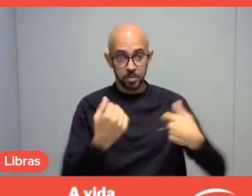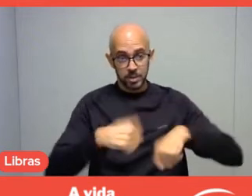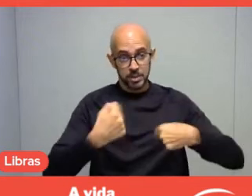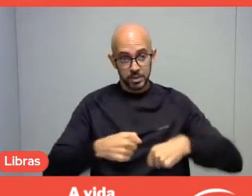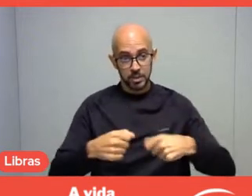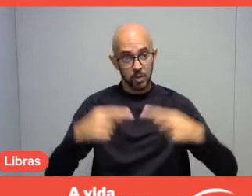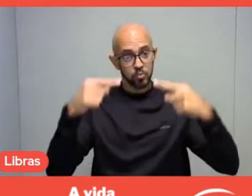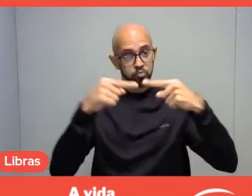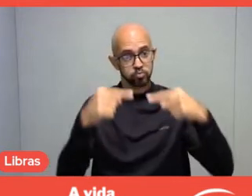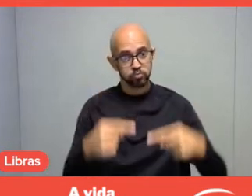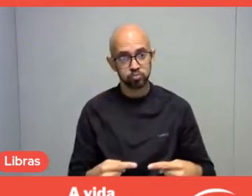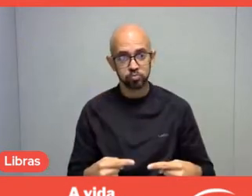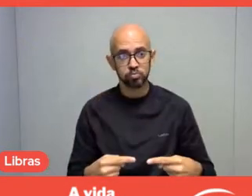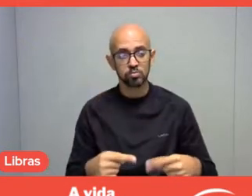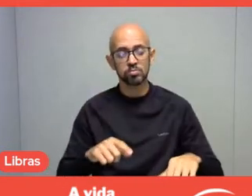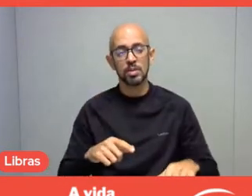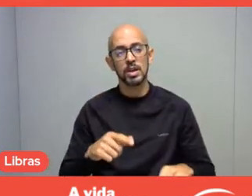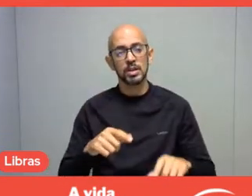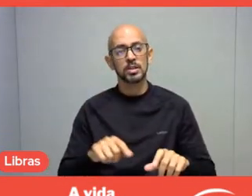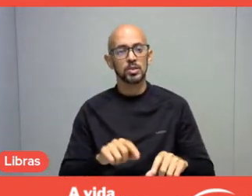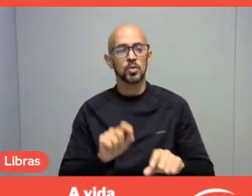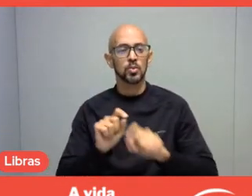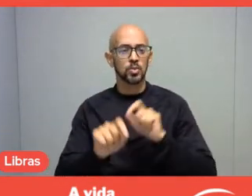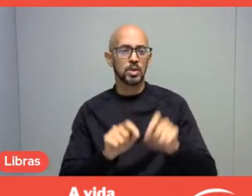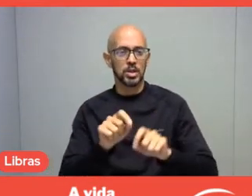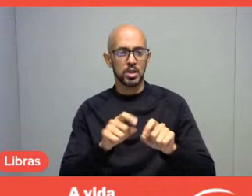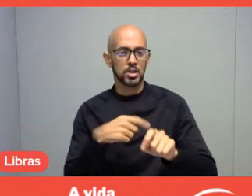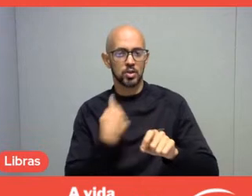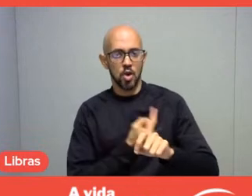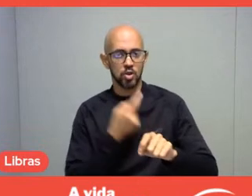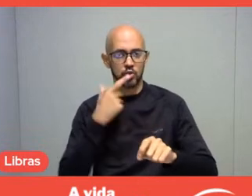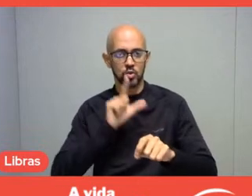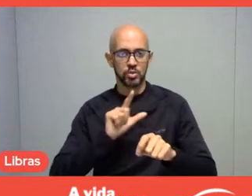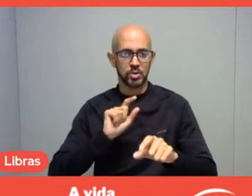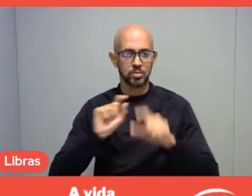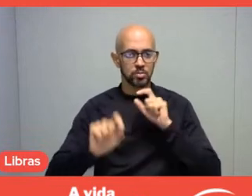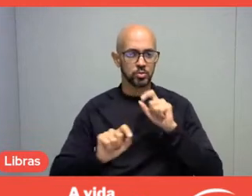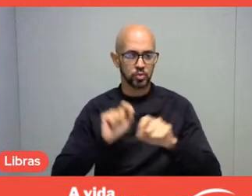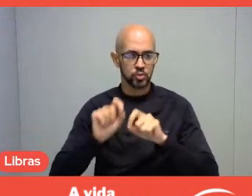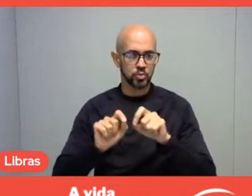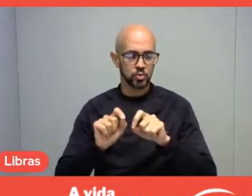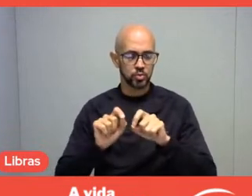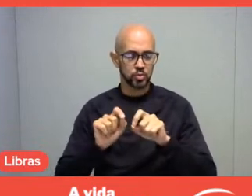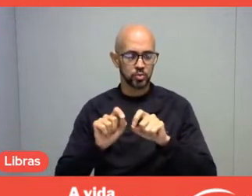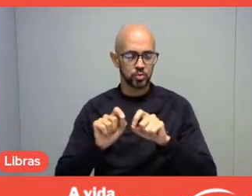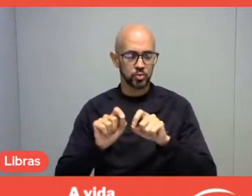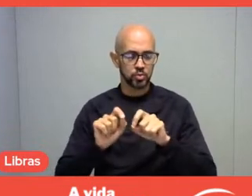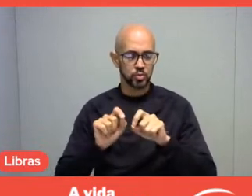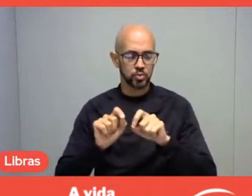so that we can get that planned activity